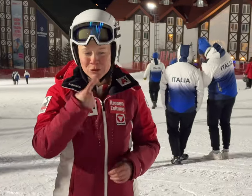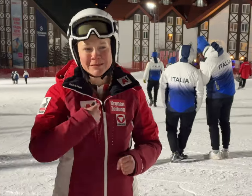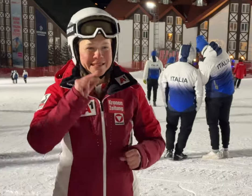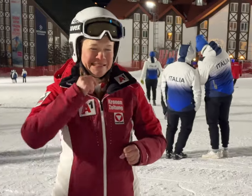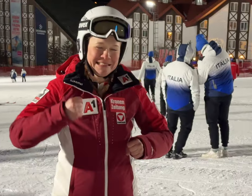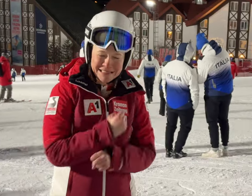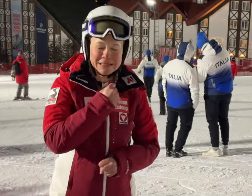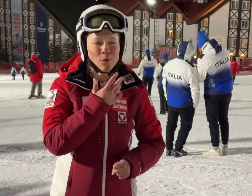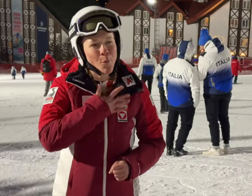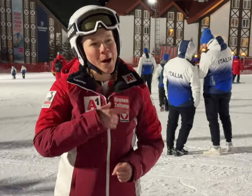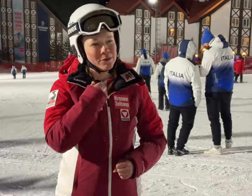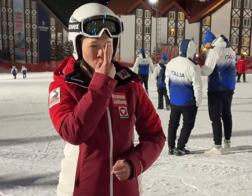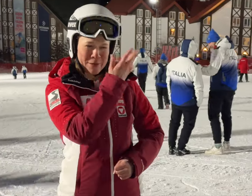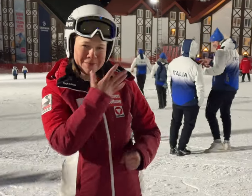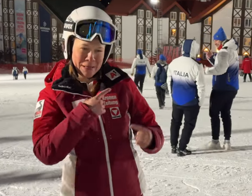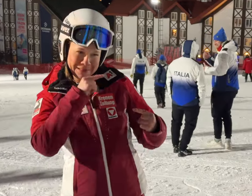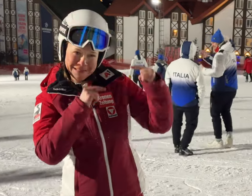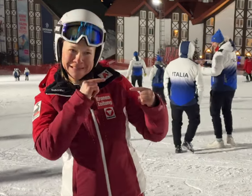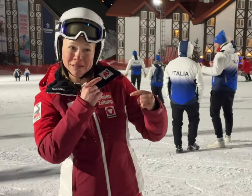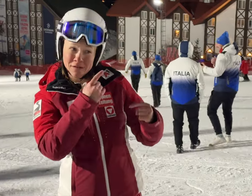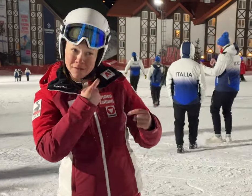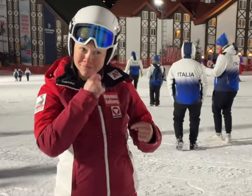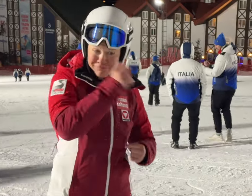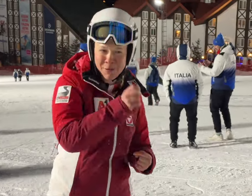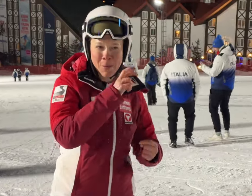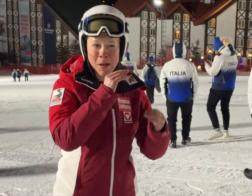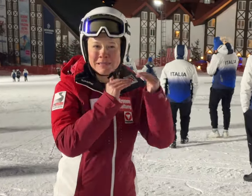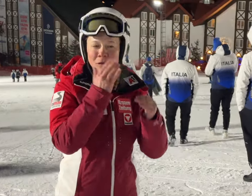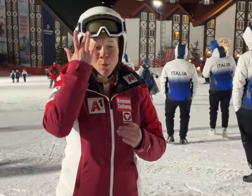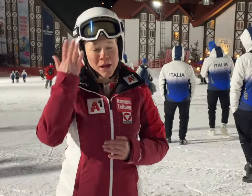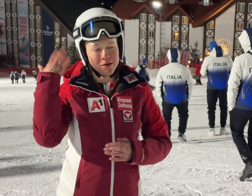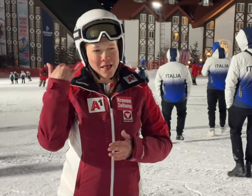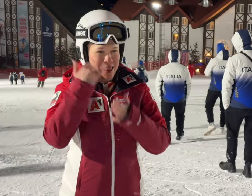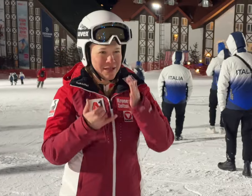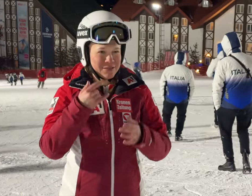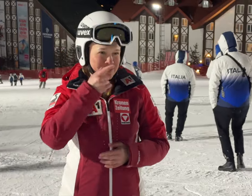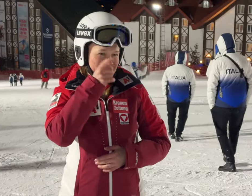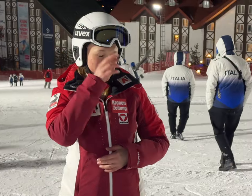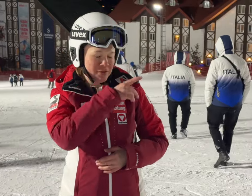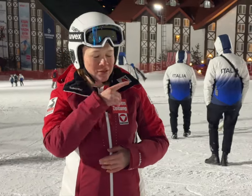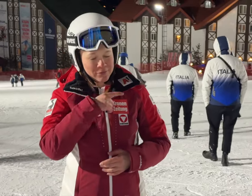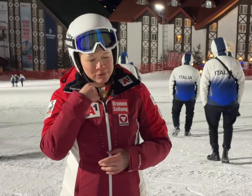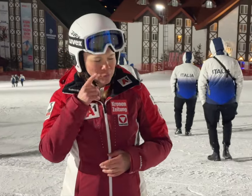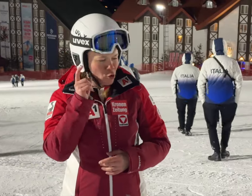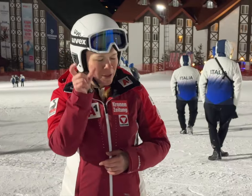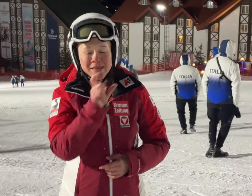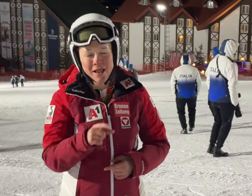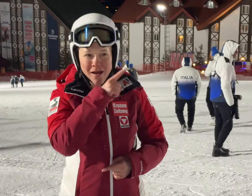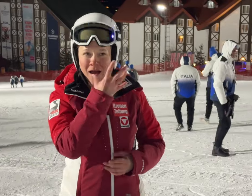[Melissa]: When I was in 19th Winter Deaflympics in Italy, there was a rival I wanted to beat. It was a tough competition and